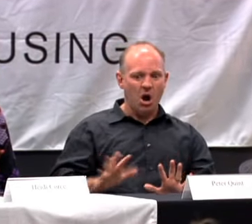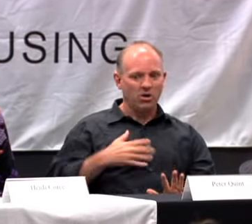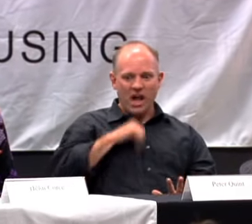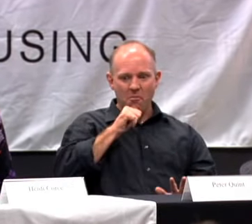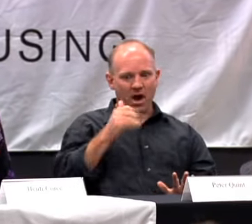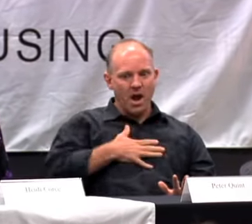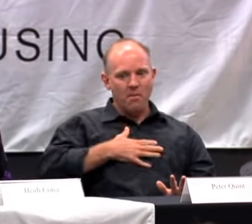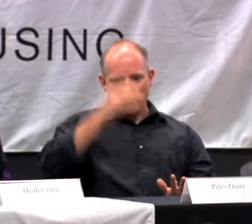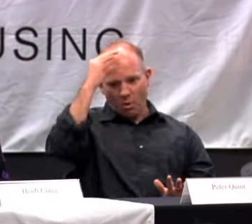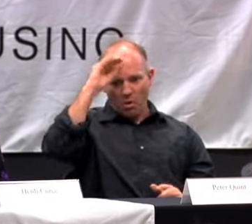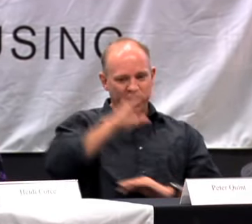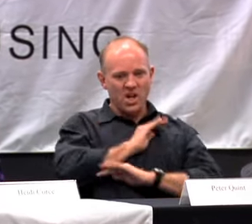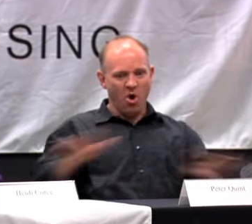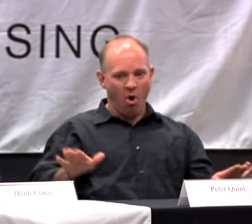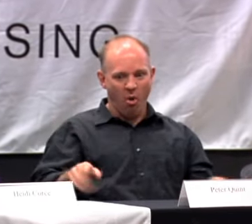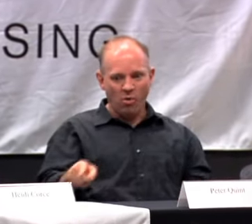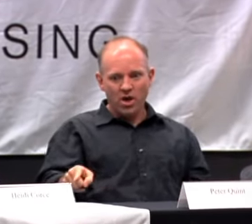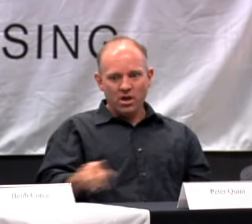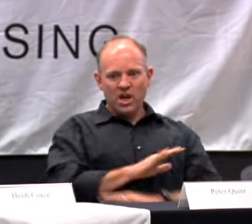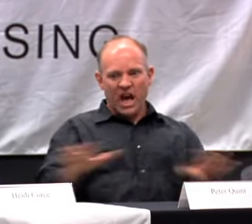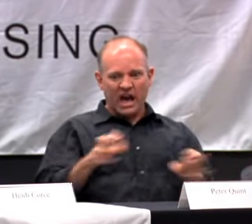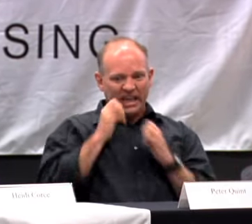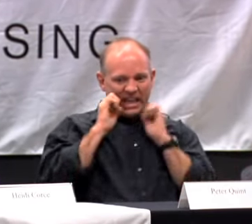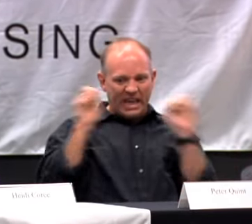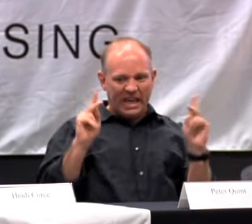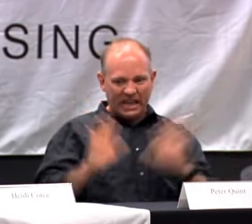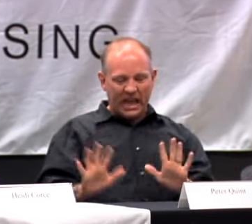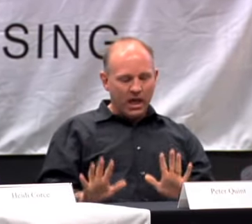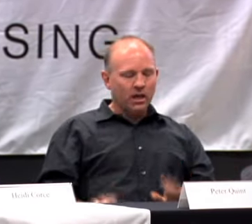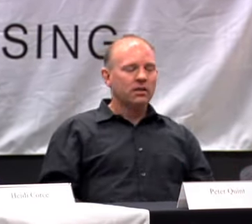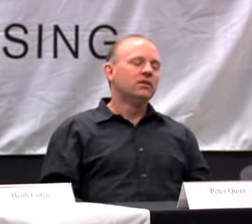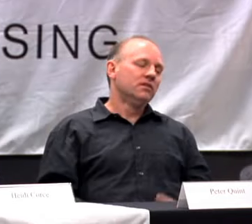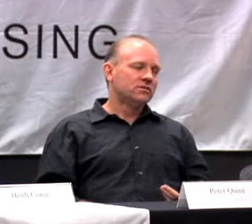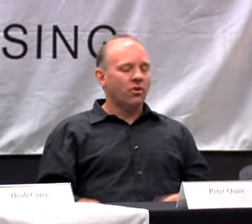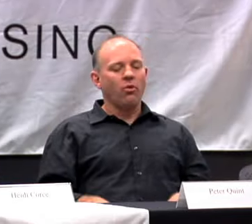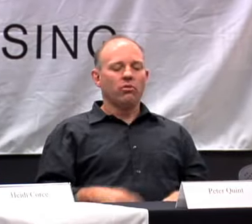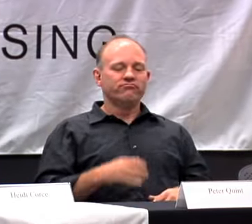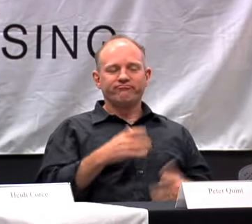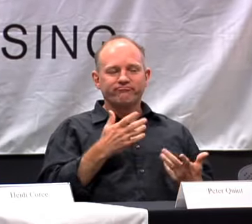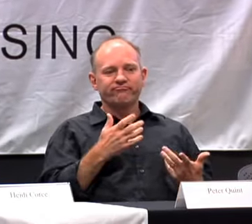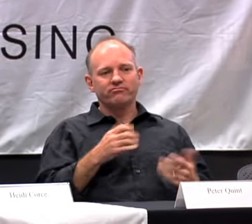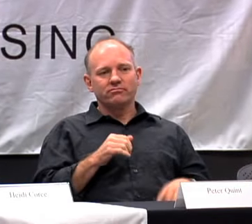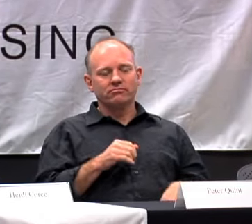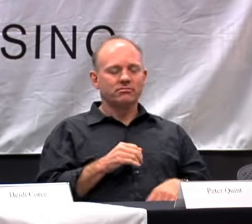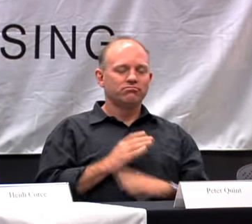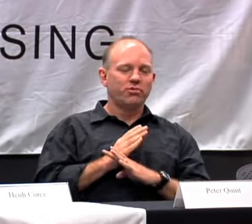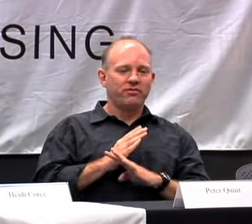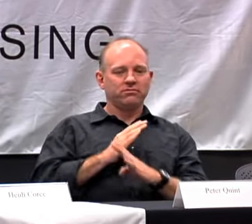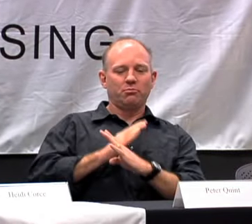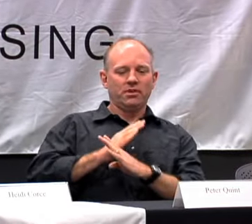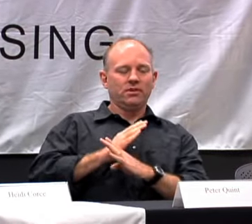AND MY MOM WOULD FREAK OUT. NOT MY BOY. HE'S NOT SIGNING. NO WAY.